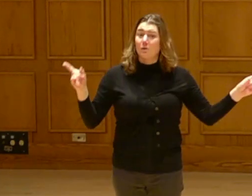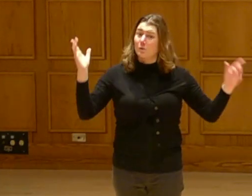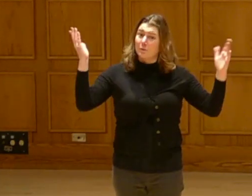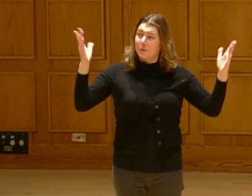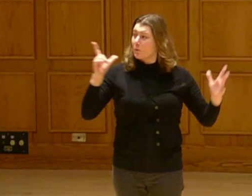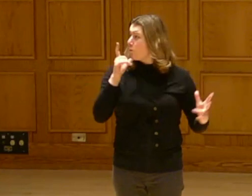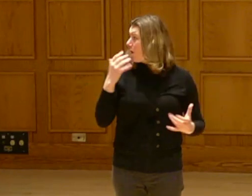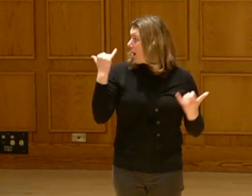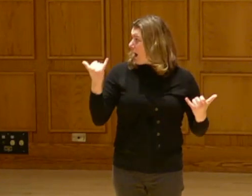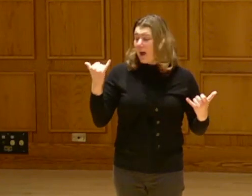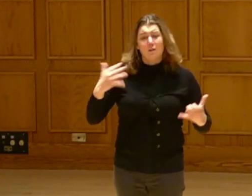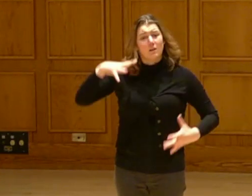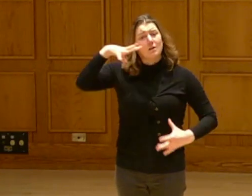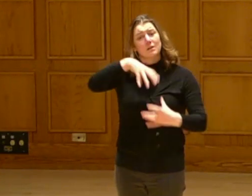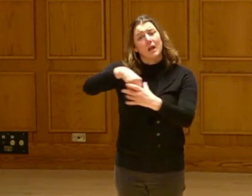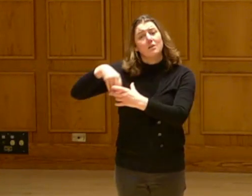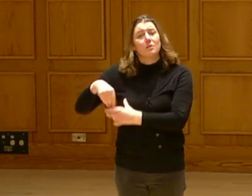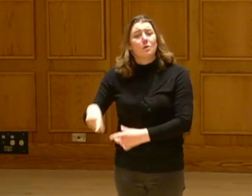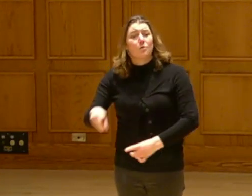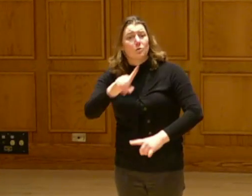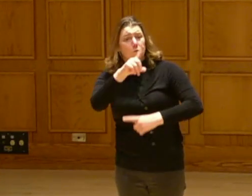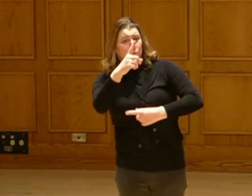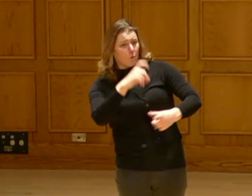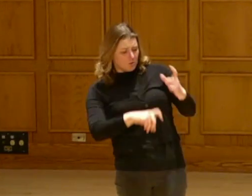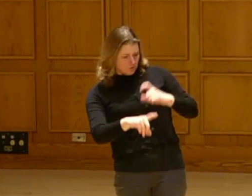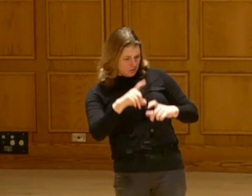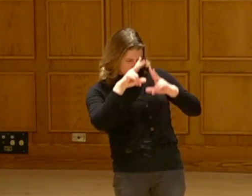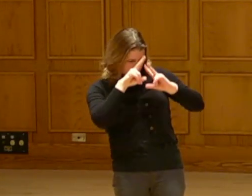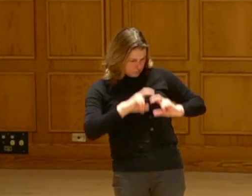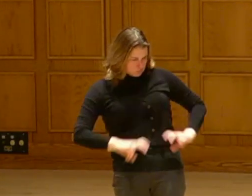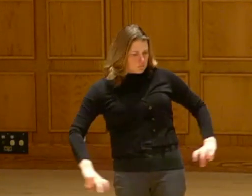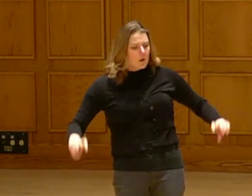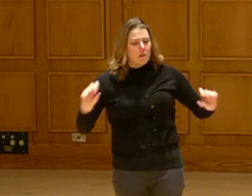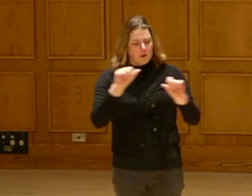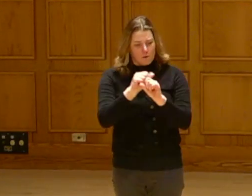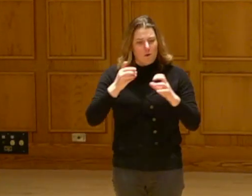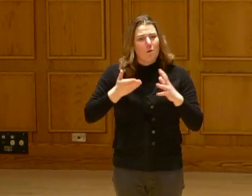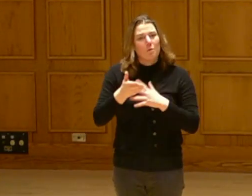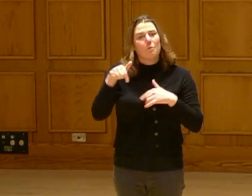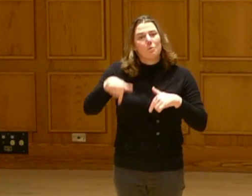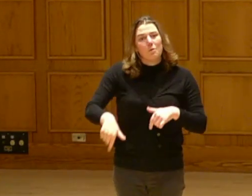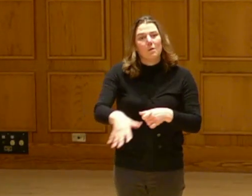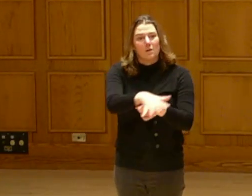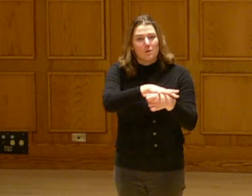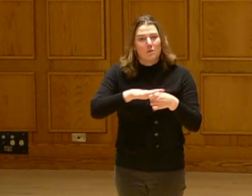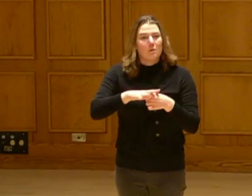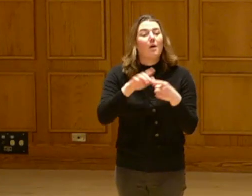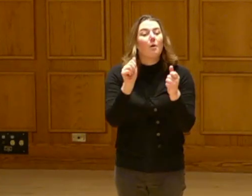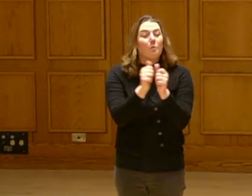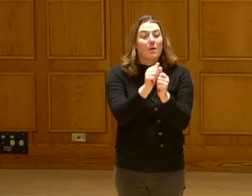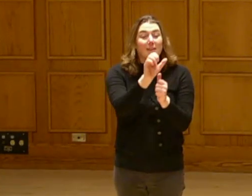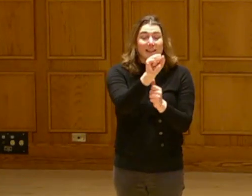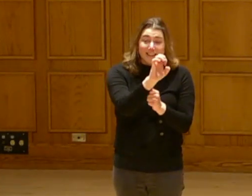We're delighted to have two speakers actively engaging in the questions and in the work in the region through solar energy,